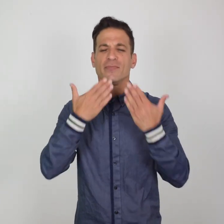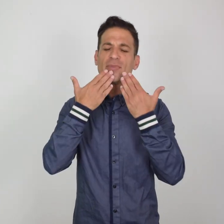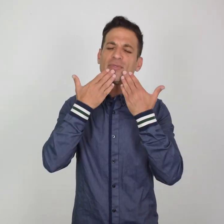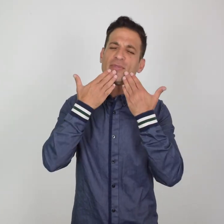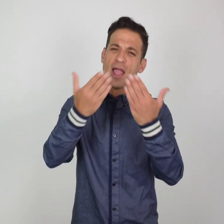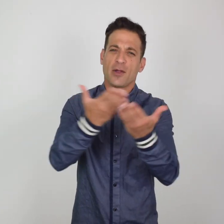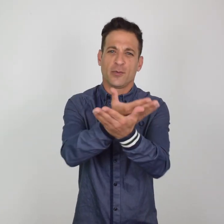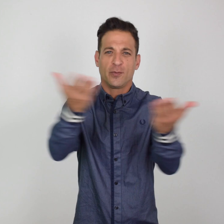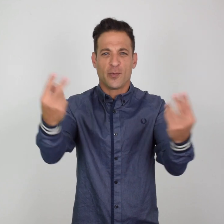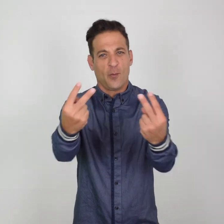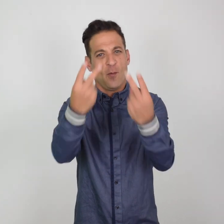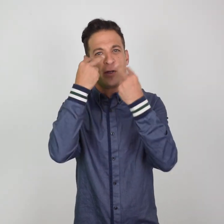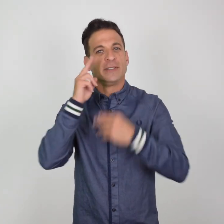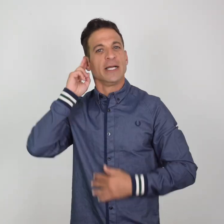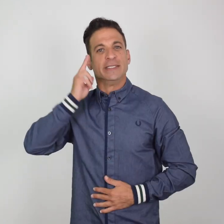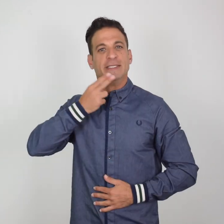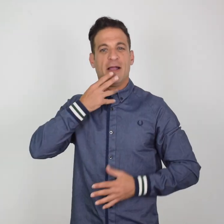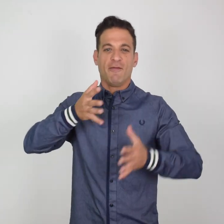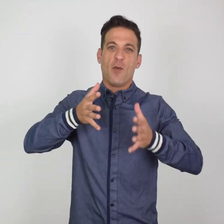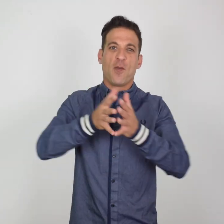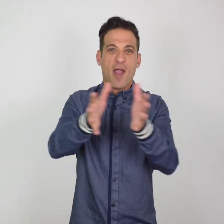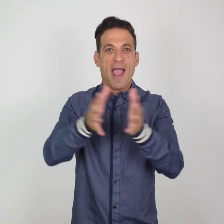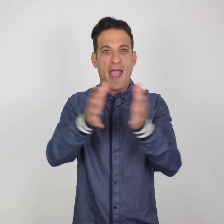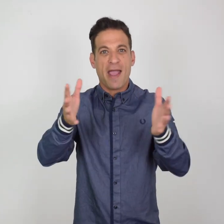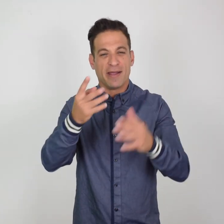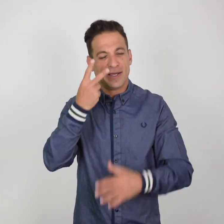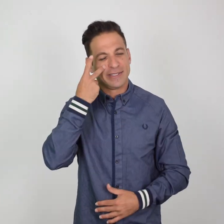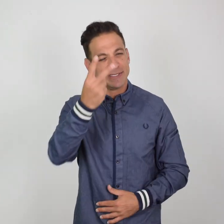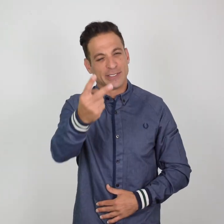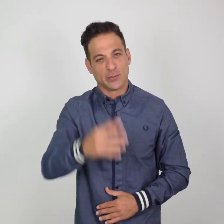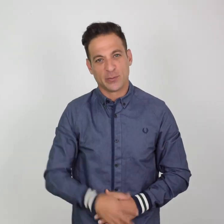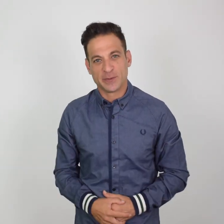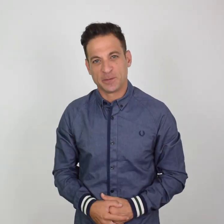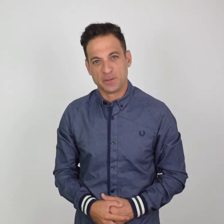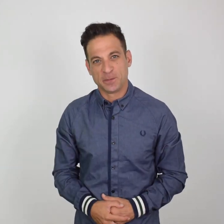Thank you for watching DeafWire! See you!